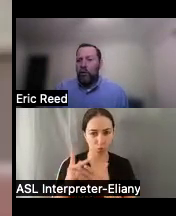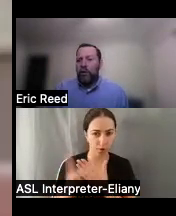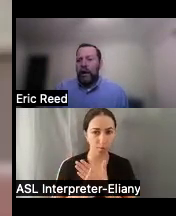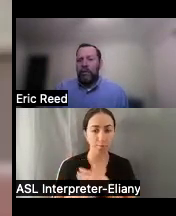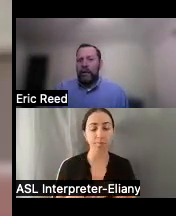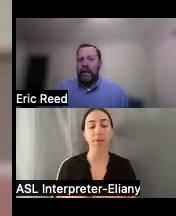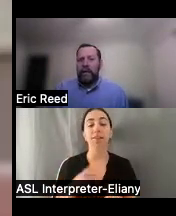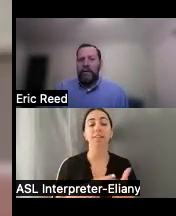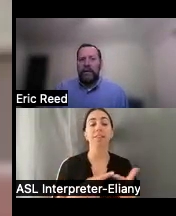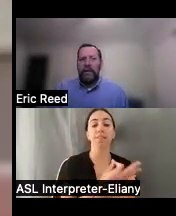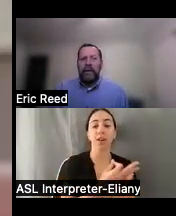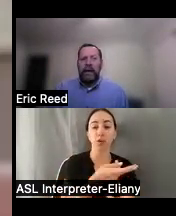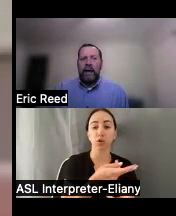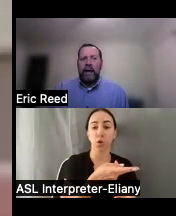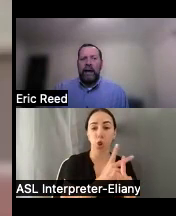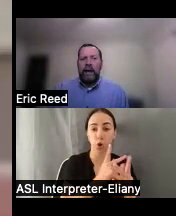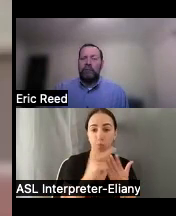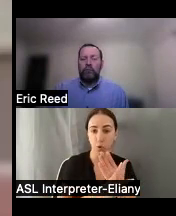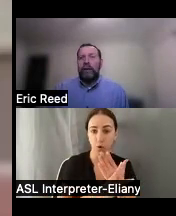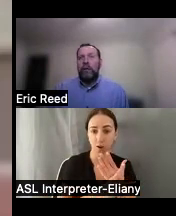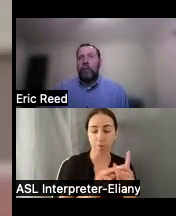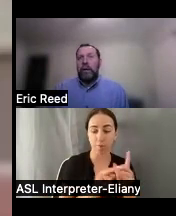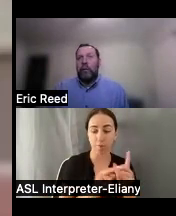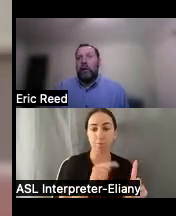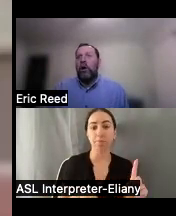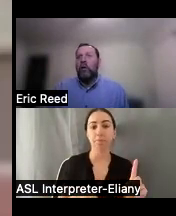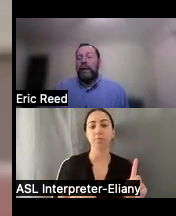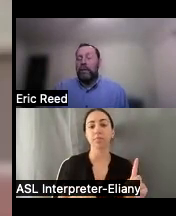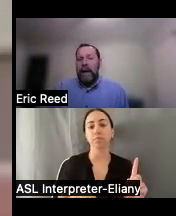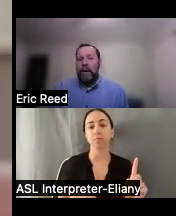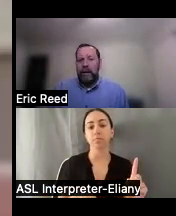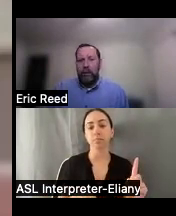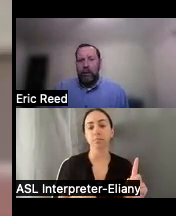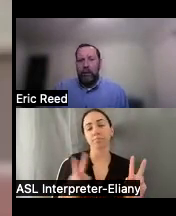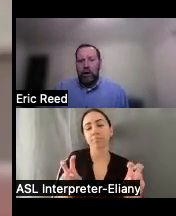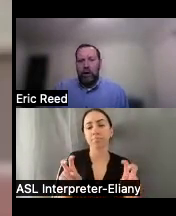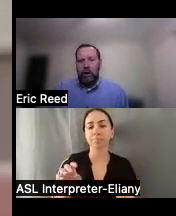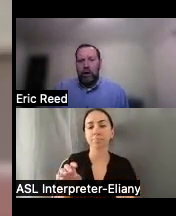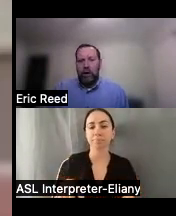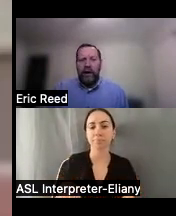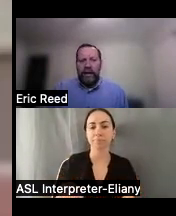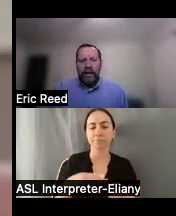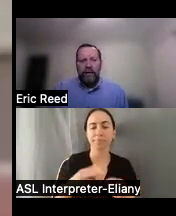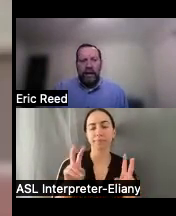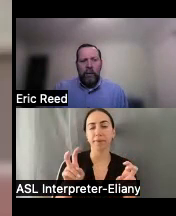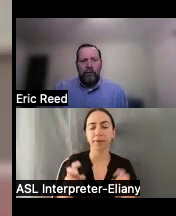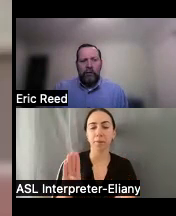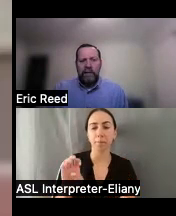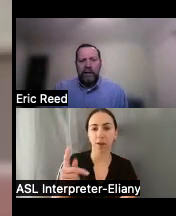program is a really we we are our own mini Bank uh we have our own funding that we've received